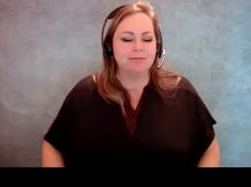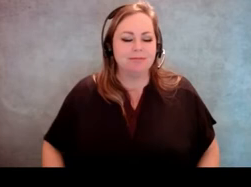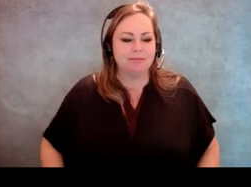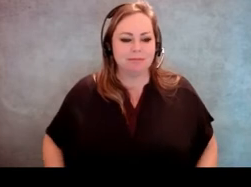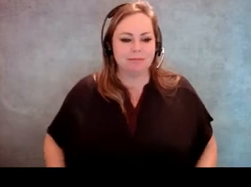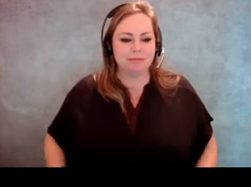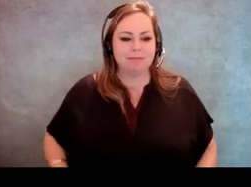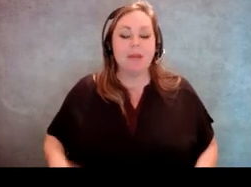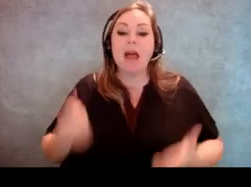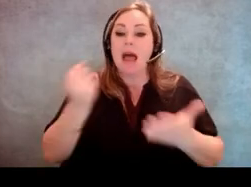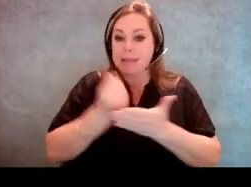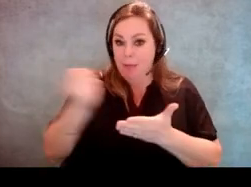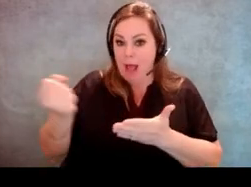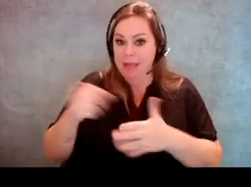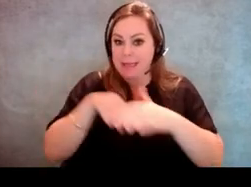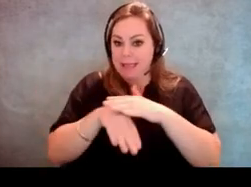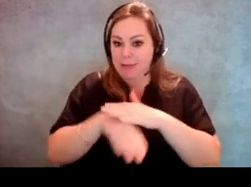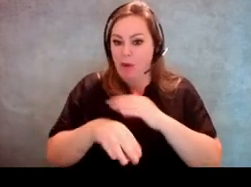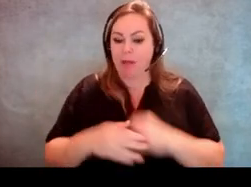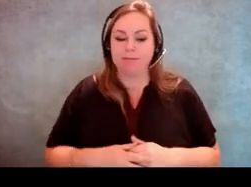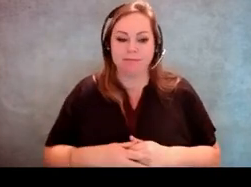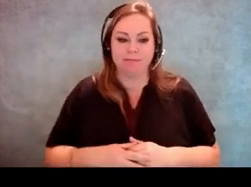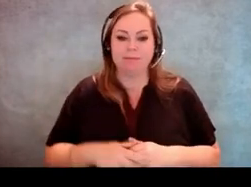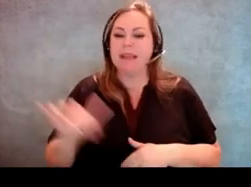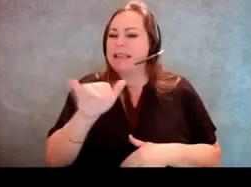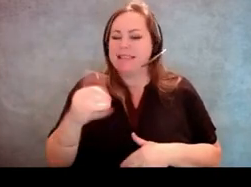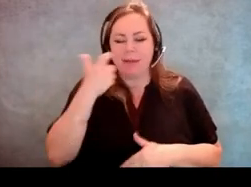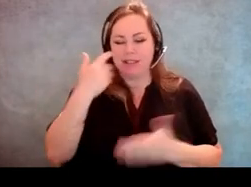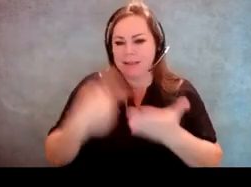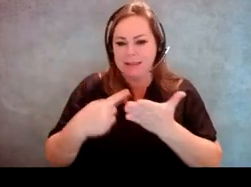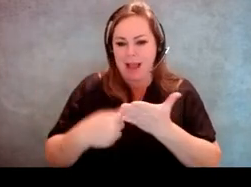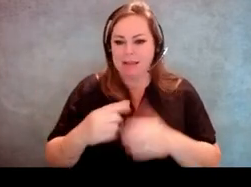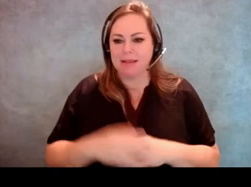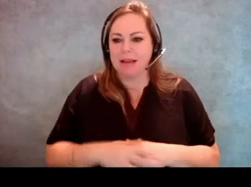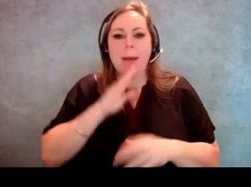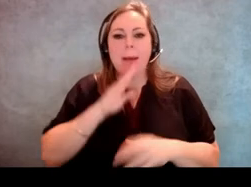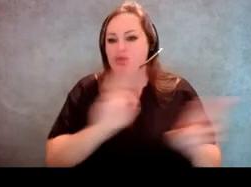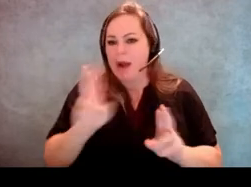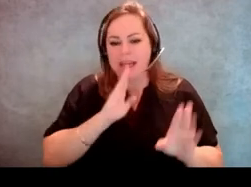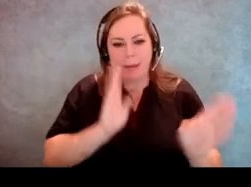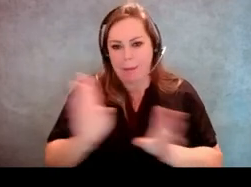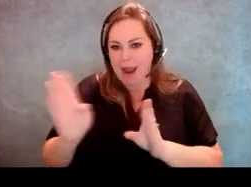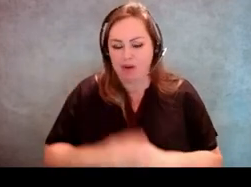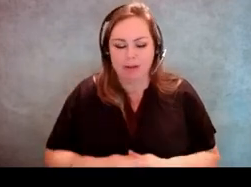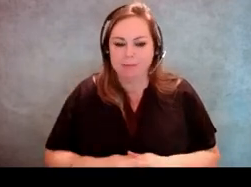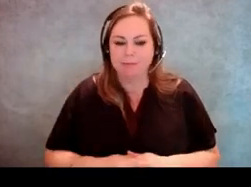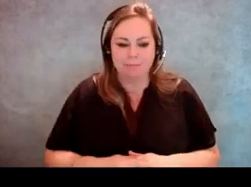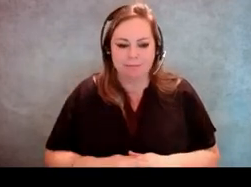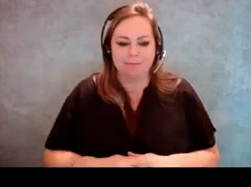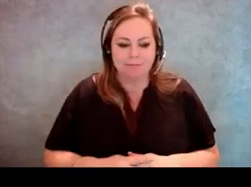Accessible supplies. This kind of goes in hand with what we discussed, you know. [Jeff Miller] Just be prepared. [Molly Broadway] Be prepared, you know,